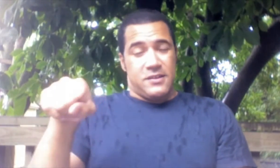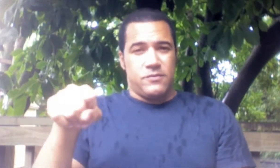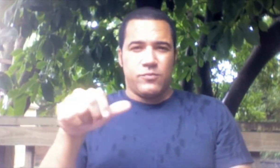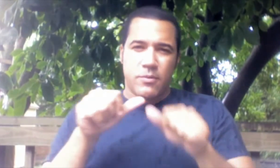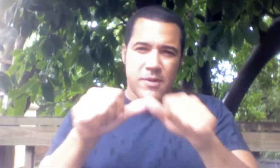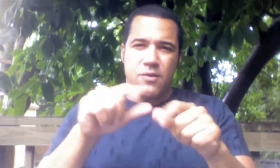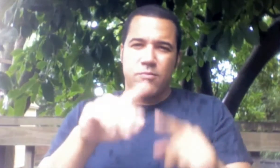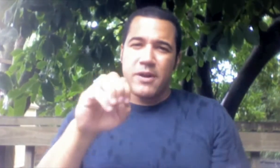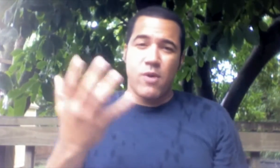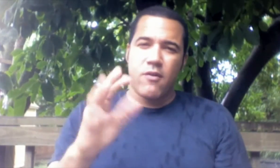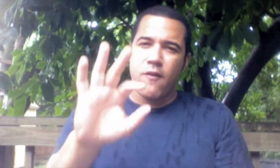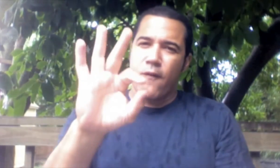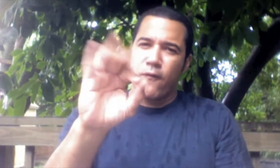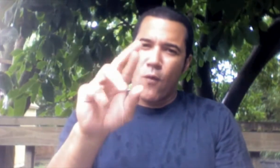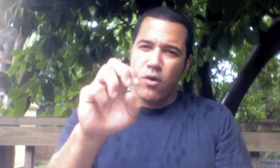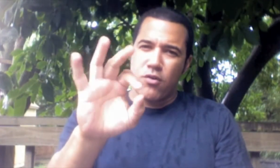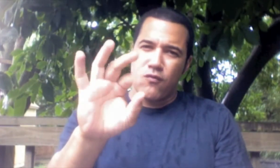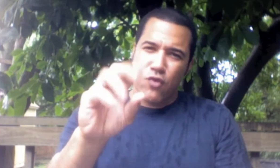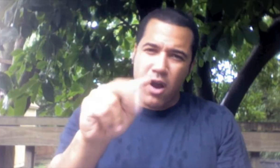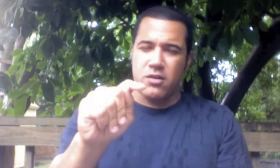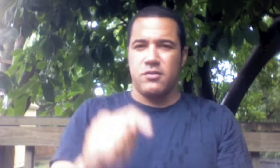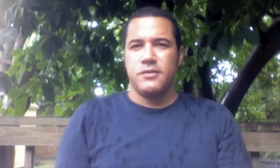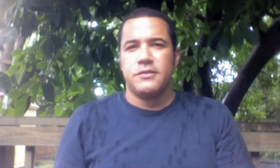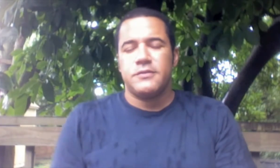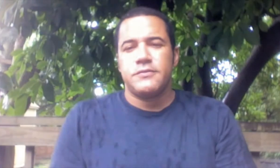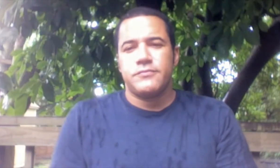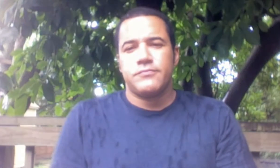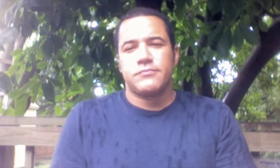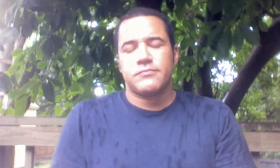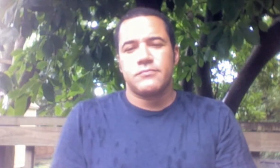Gallaudet remains at the forefront